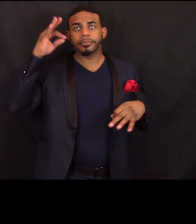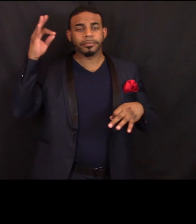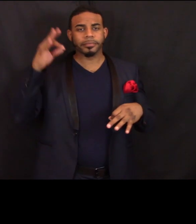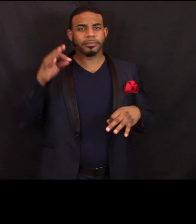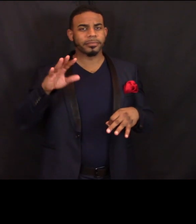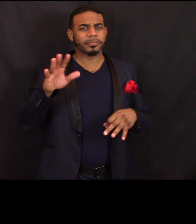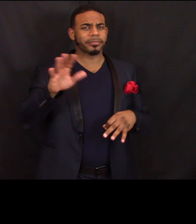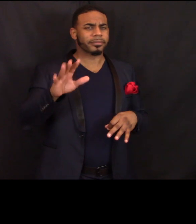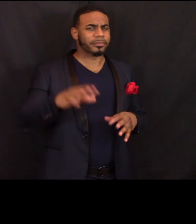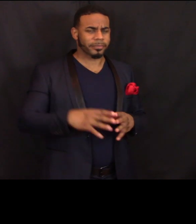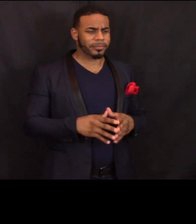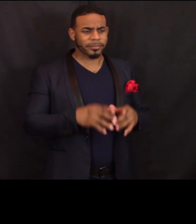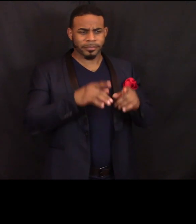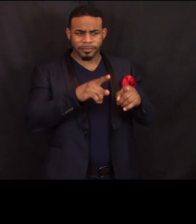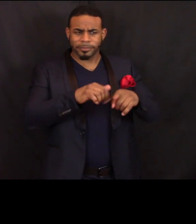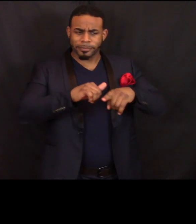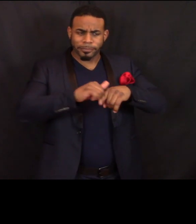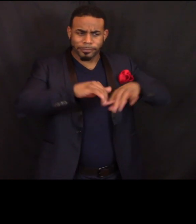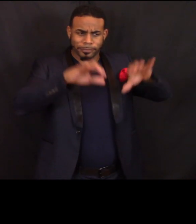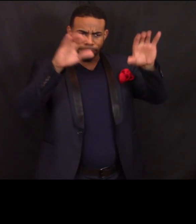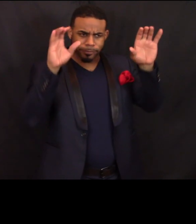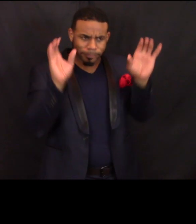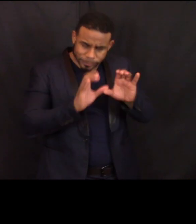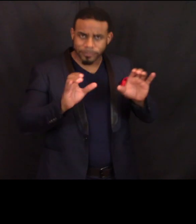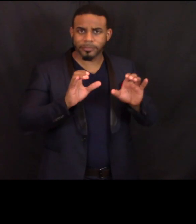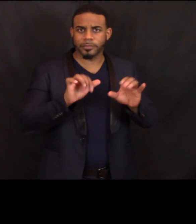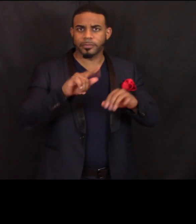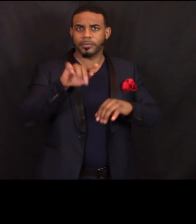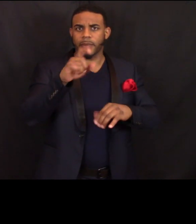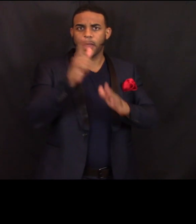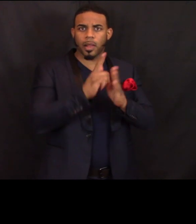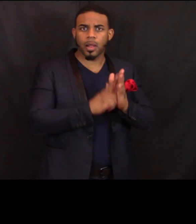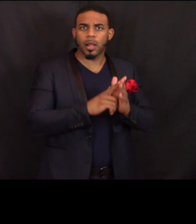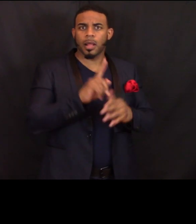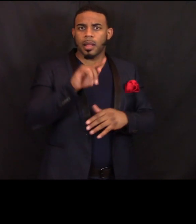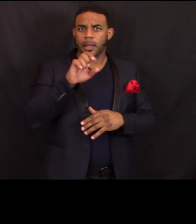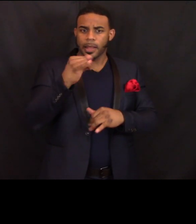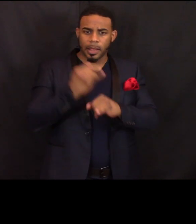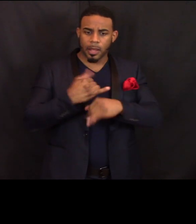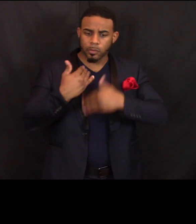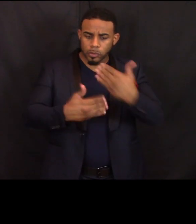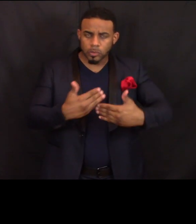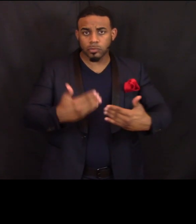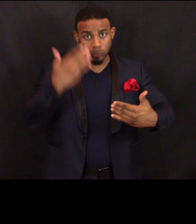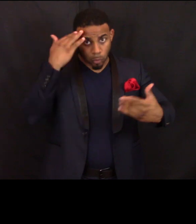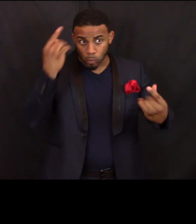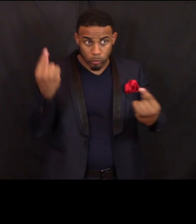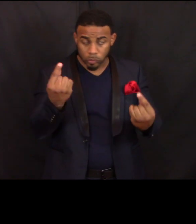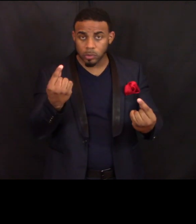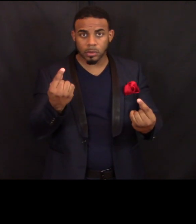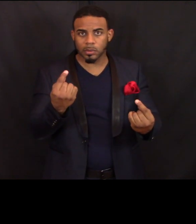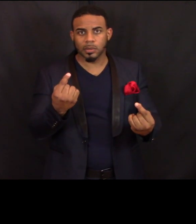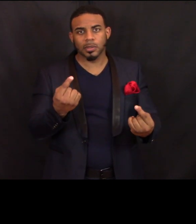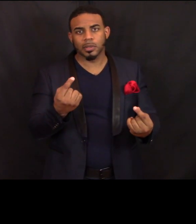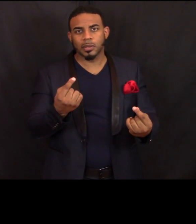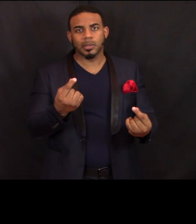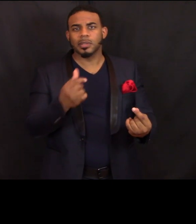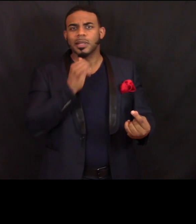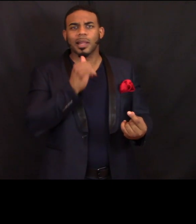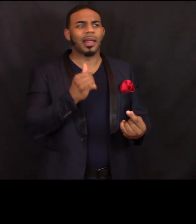is trained and certified in tax law and tax ID procedure. And they are not the last line of defense.